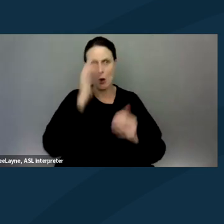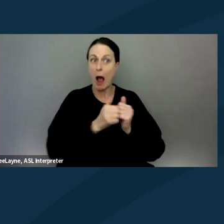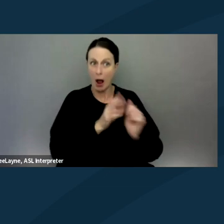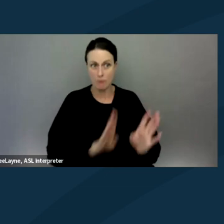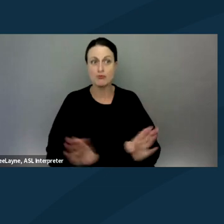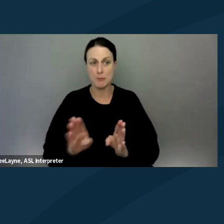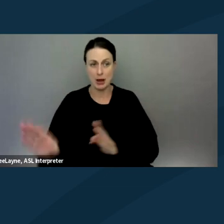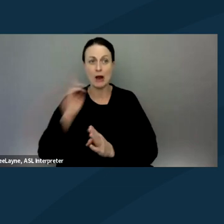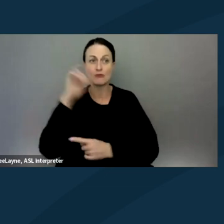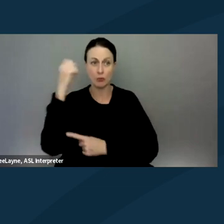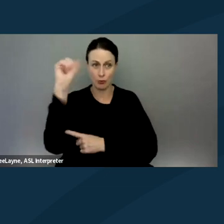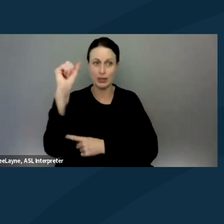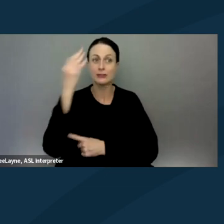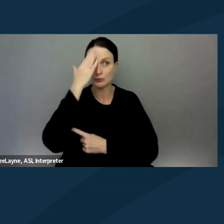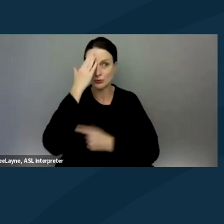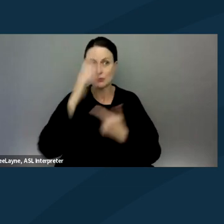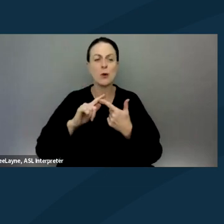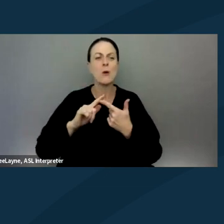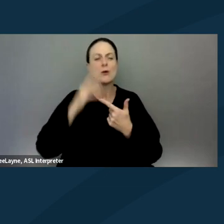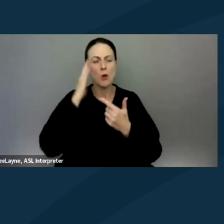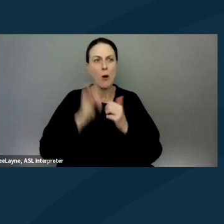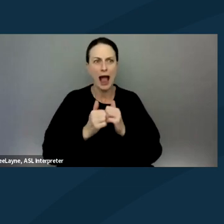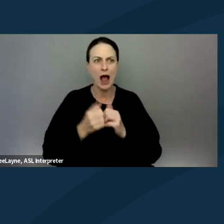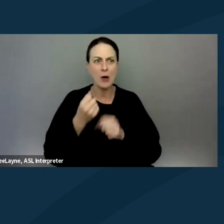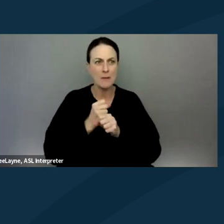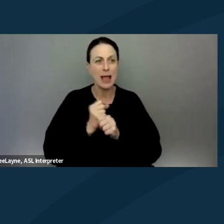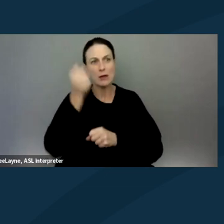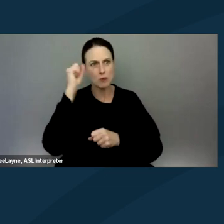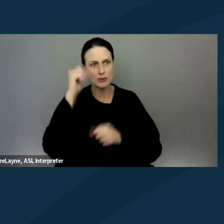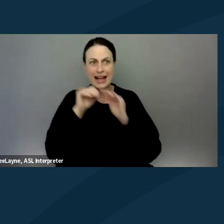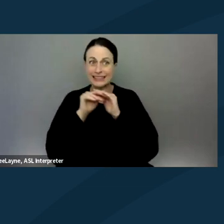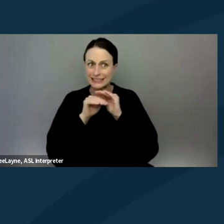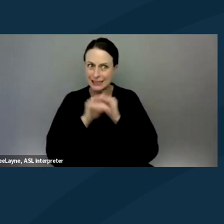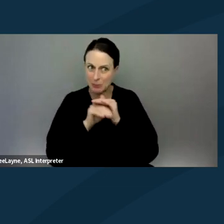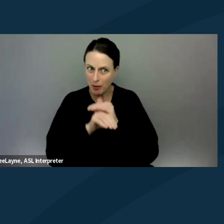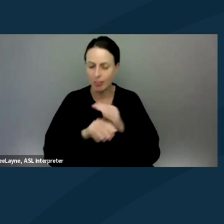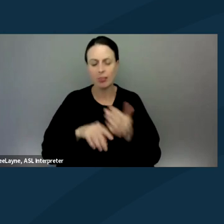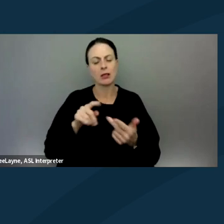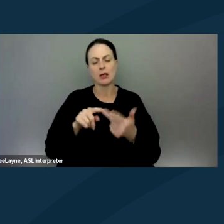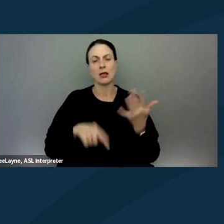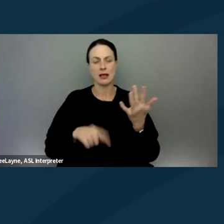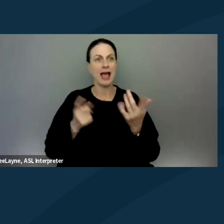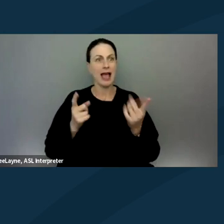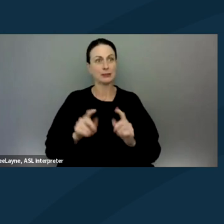and you know how to make a protest accessible. What happens a lot with us is what happens